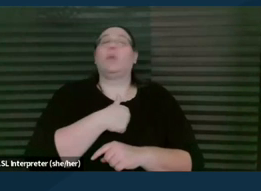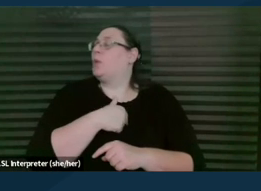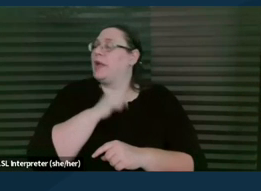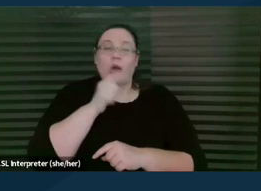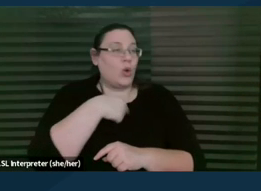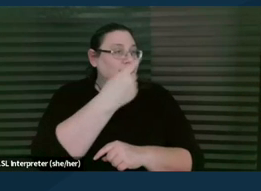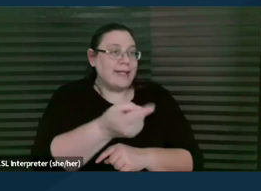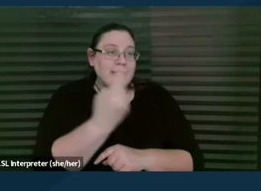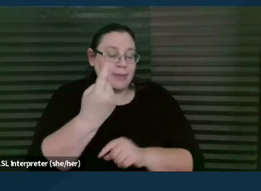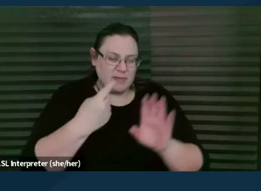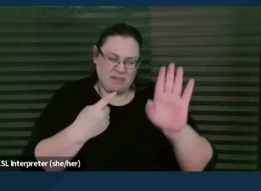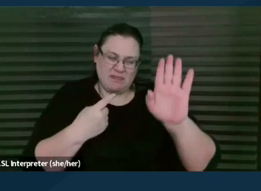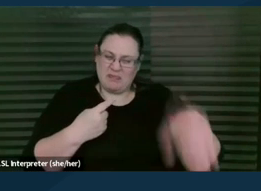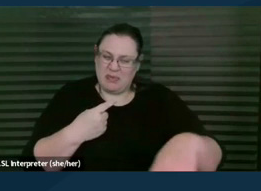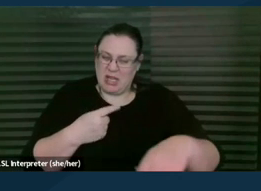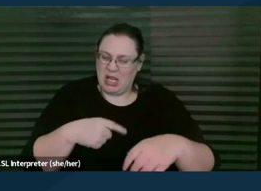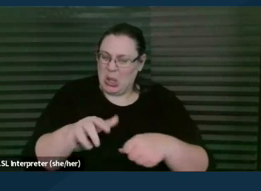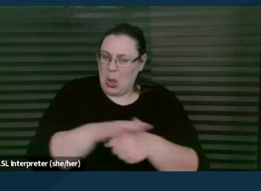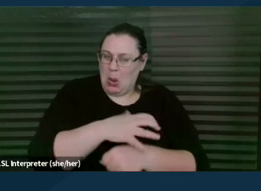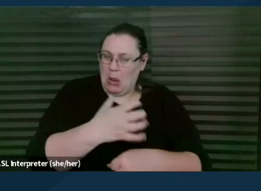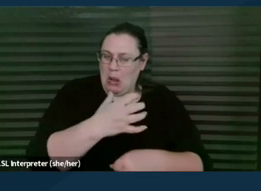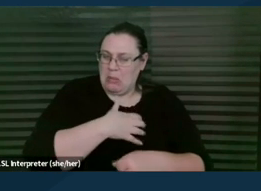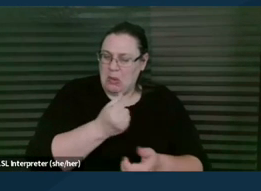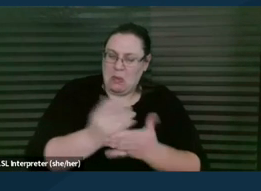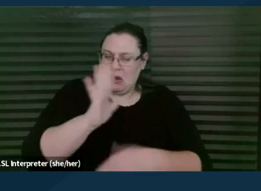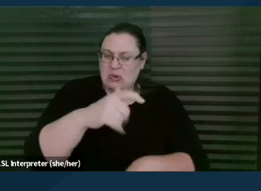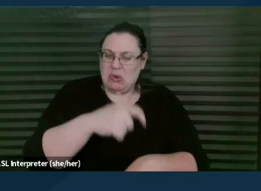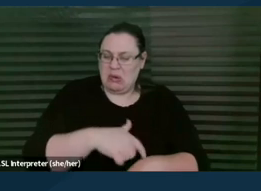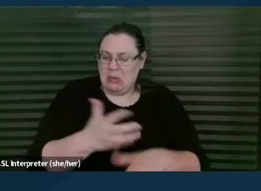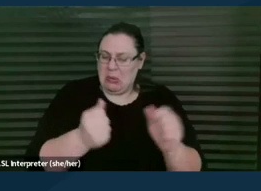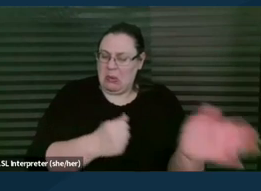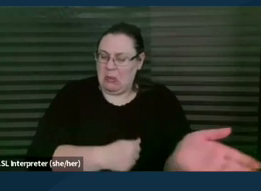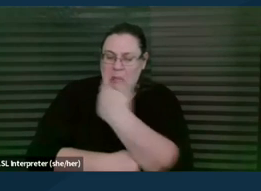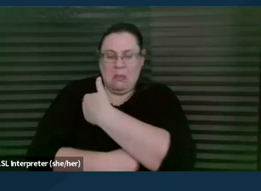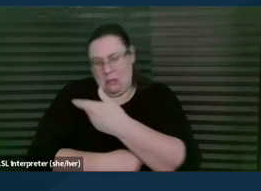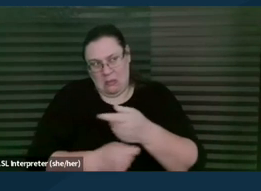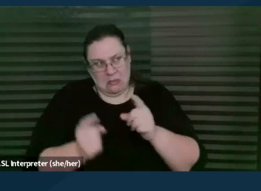"Oh, don't bother with a local complaint. That's a waste of time. Go straight straight to the state,"